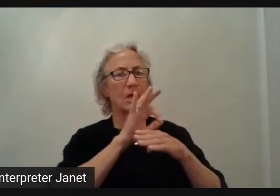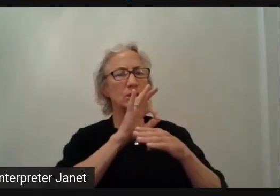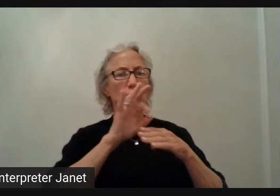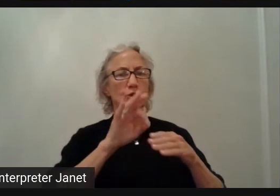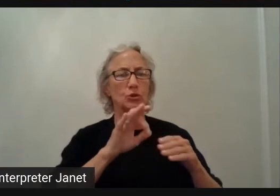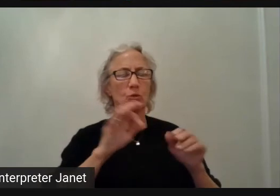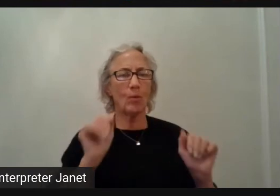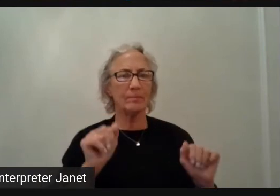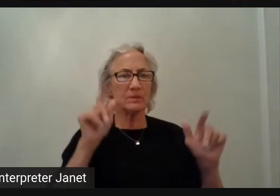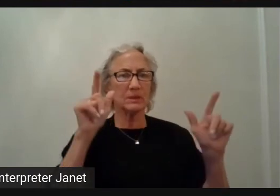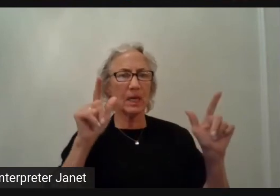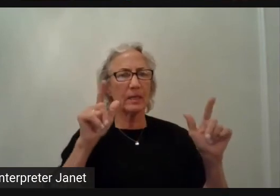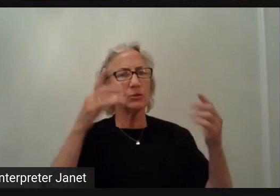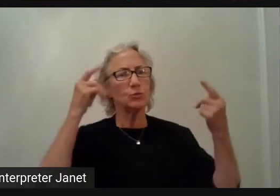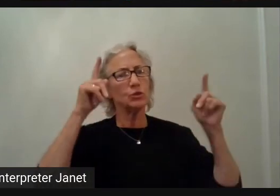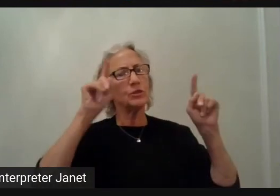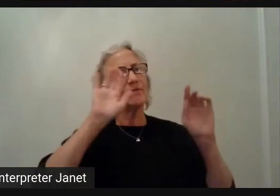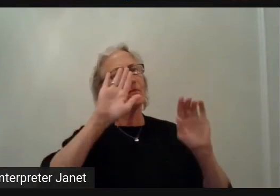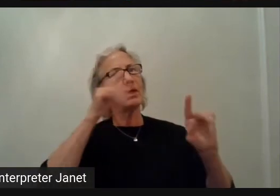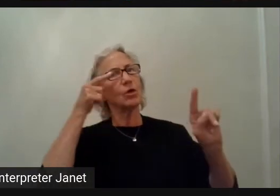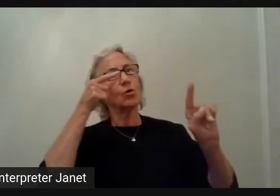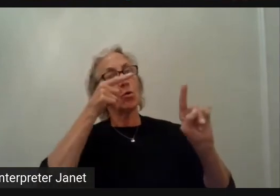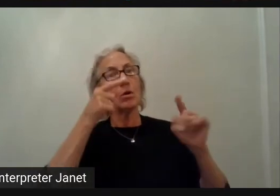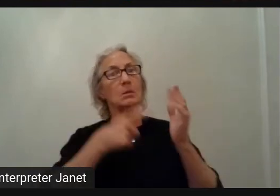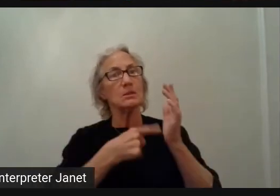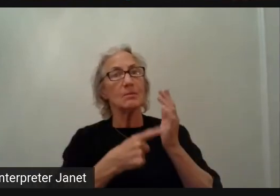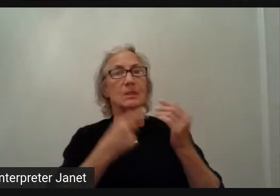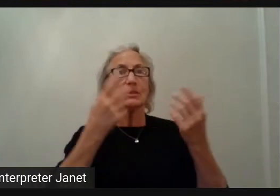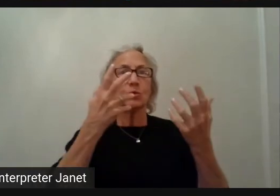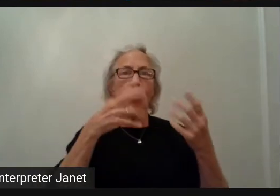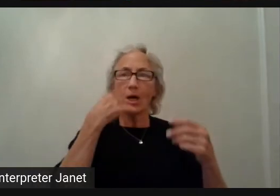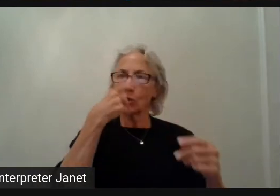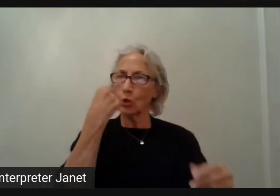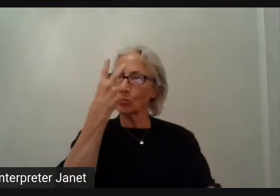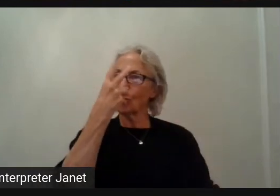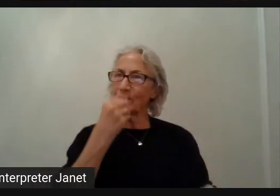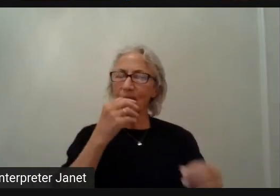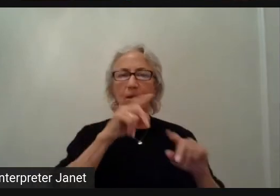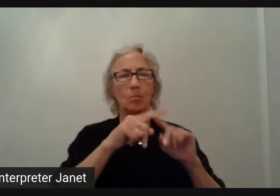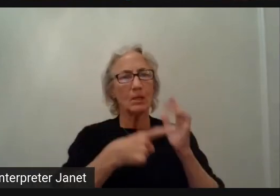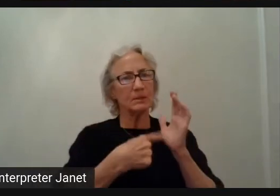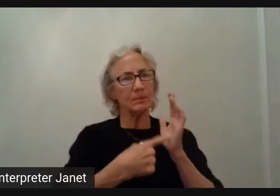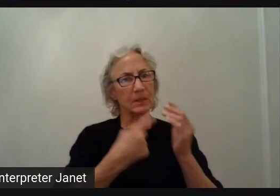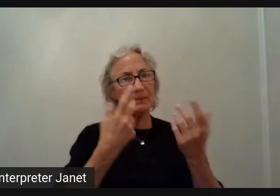If the goal is to just look pretty, that's one thing, but if it has to be usable, it has to be usable by all of us.